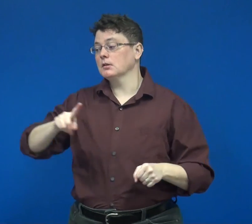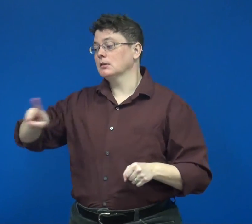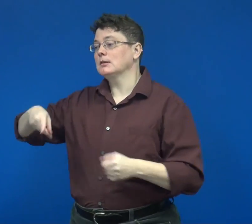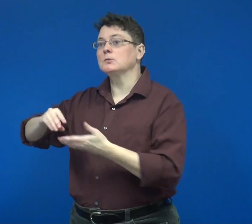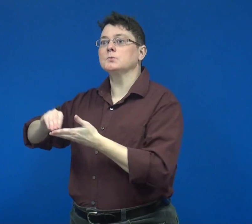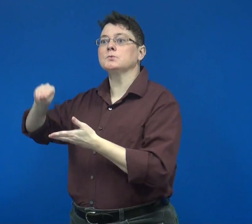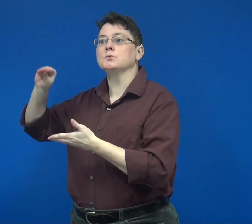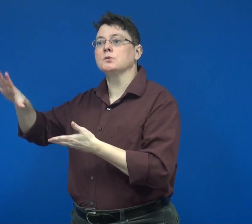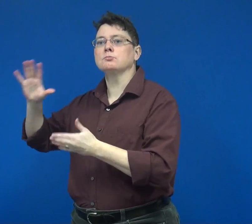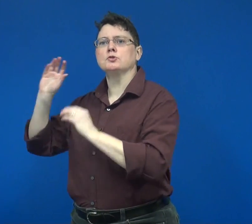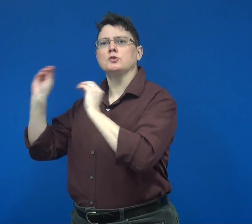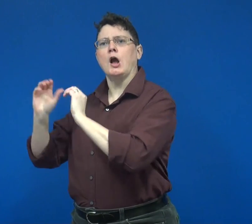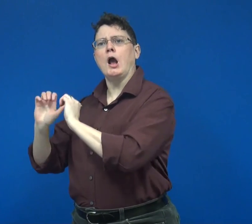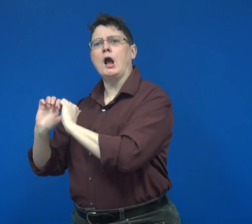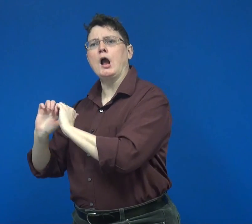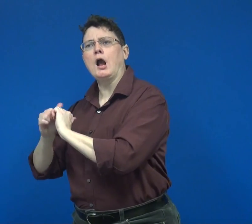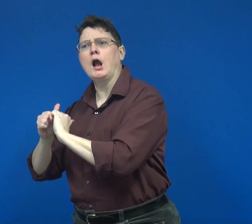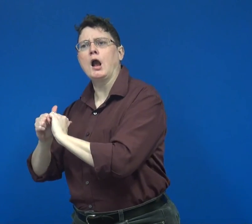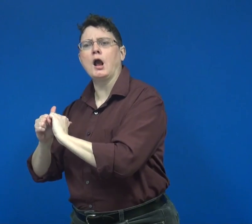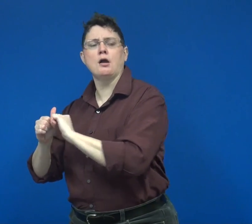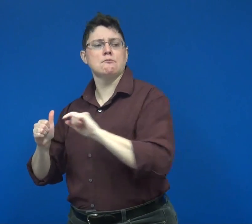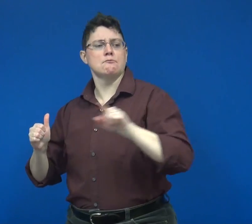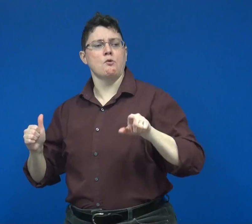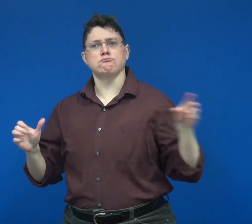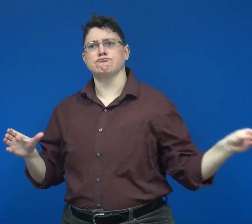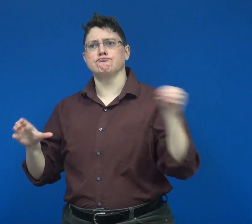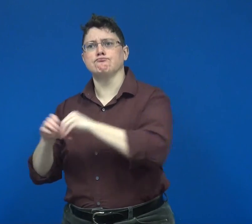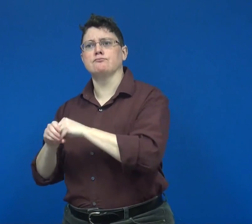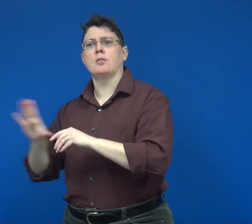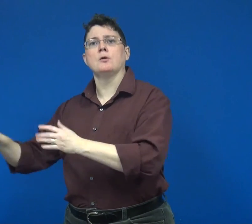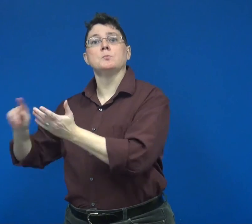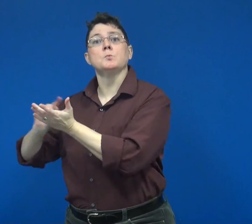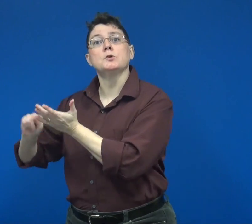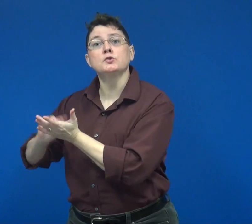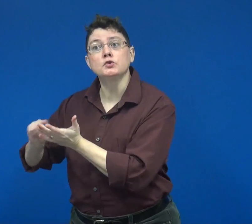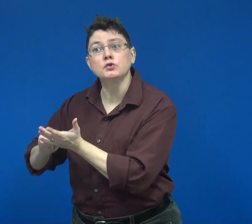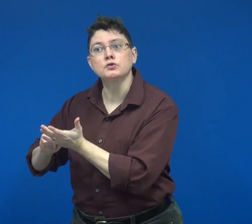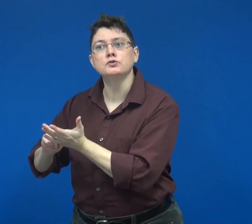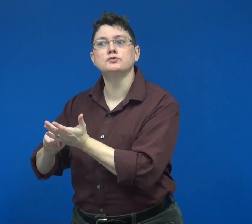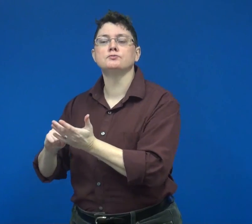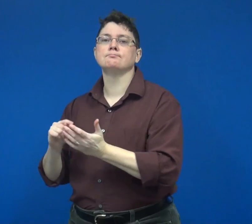students would be taught how to involve those members in their research